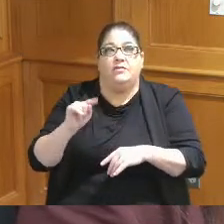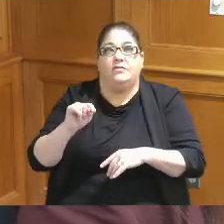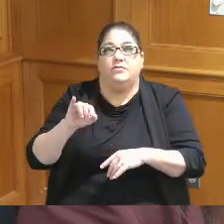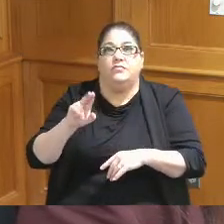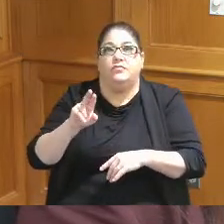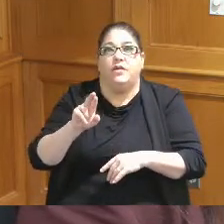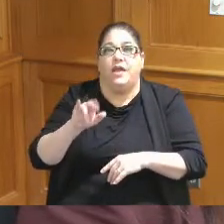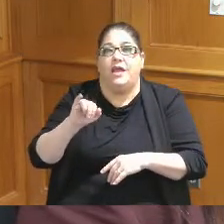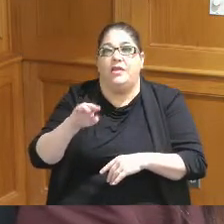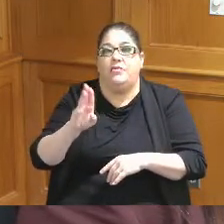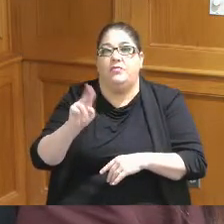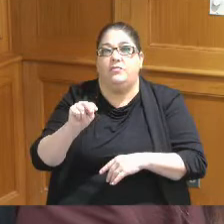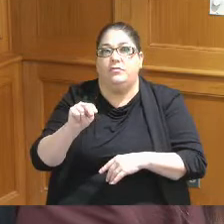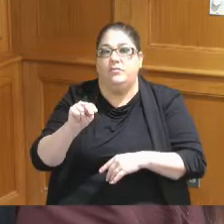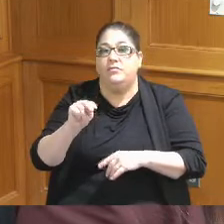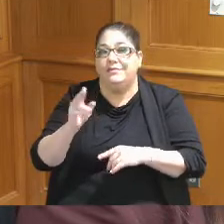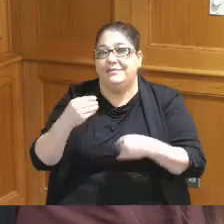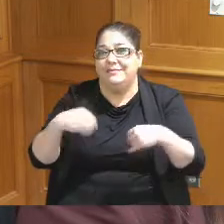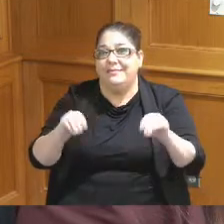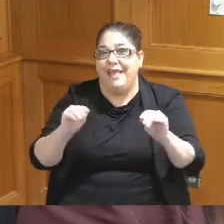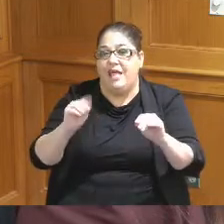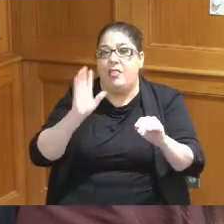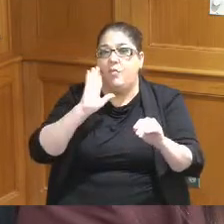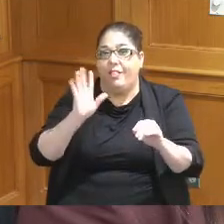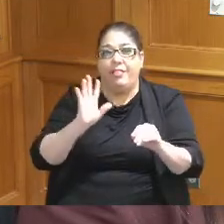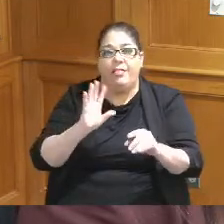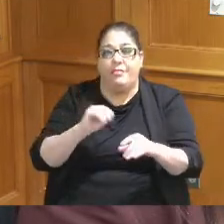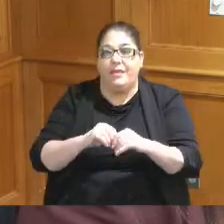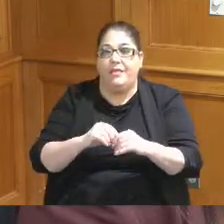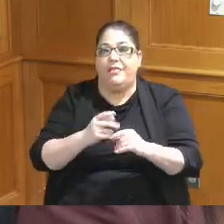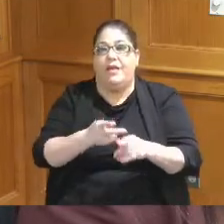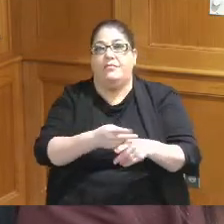the money they get from that or is that just money that's already there that's money that's